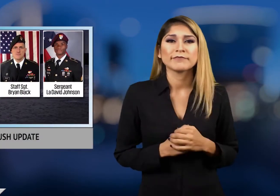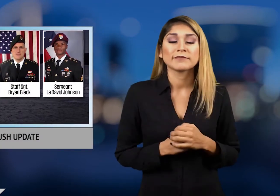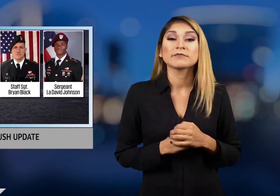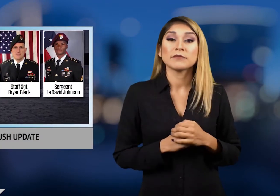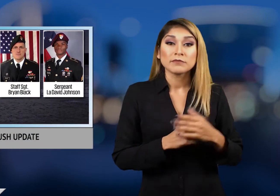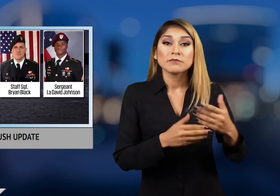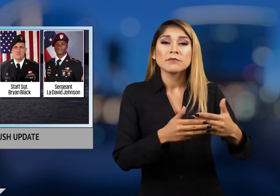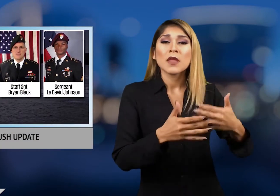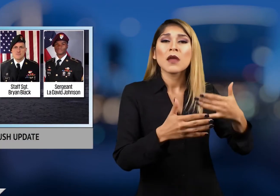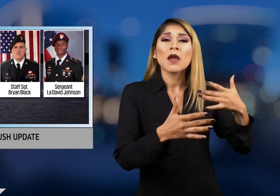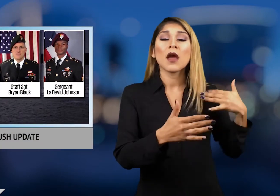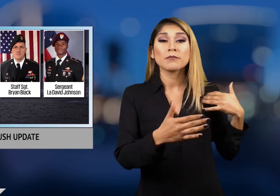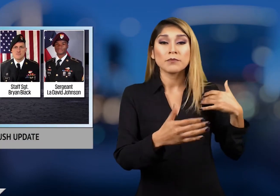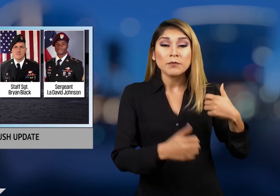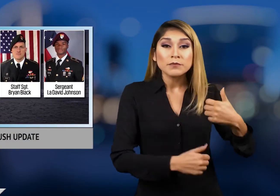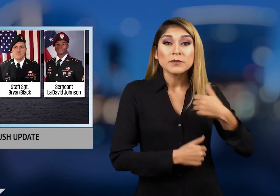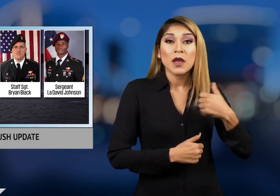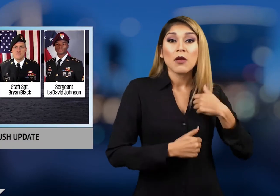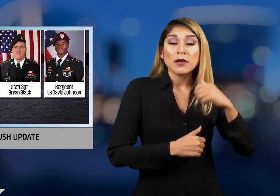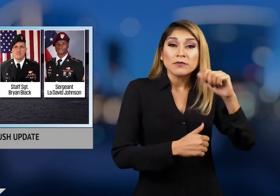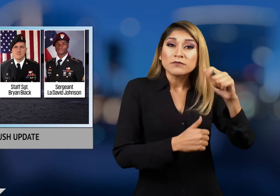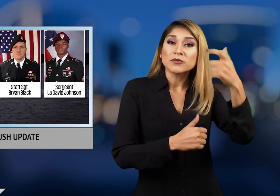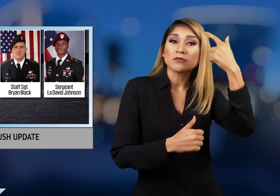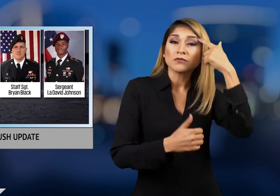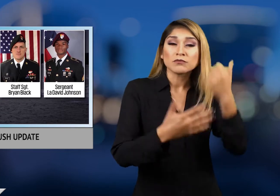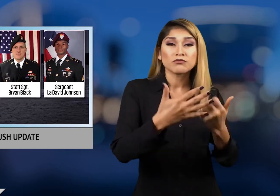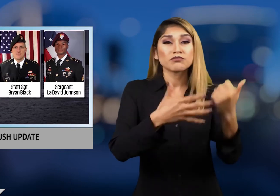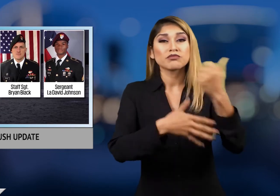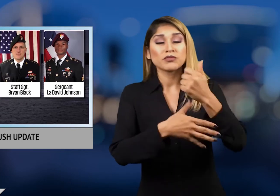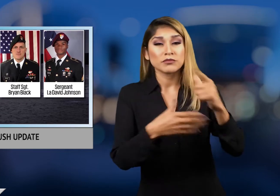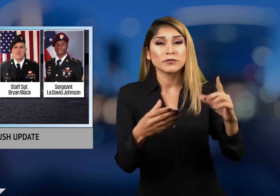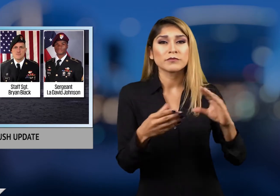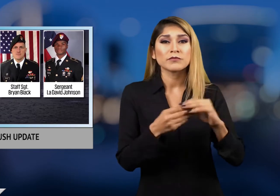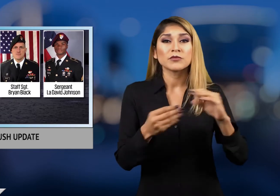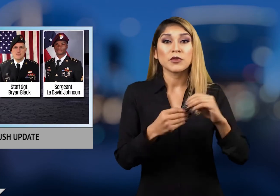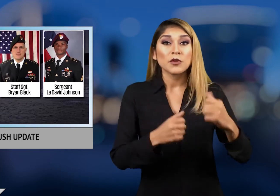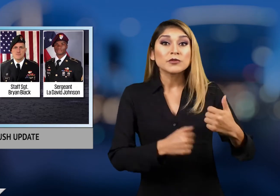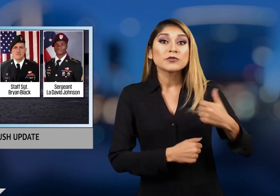Previously military officials said the soldiers had conducted